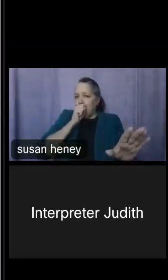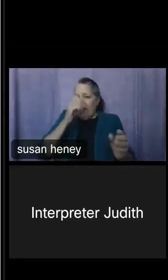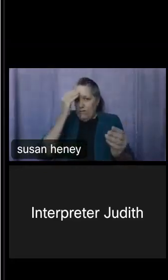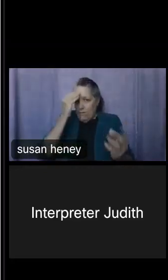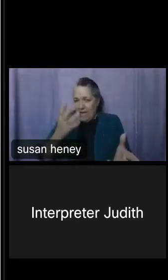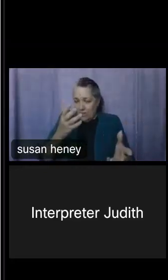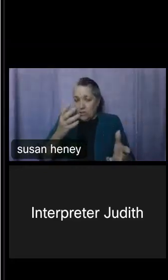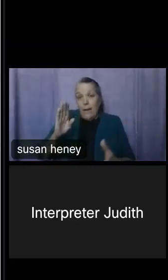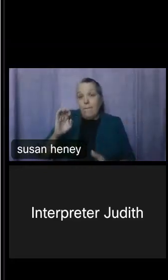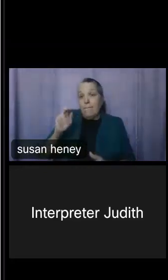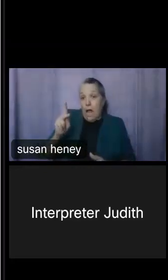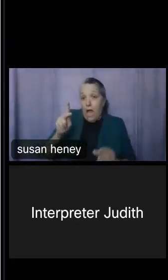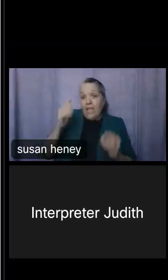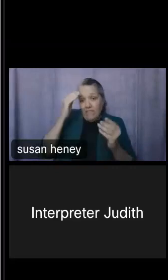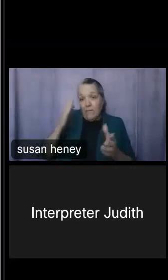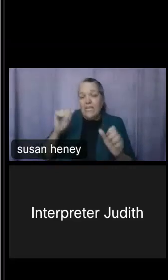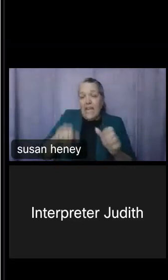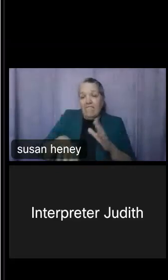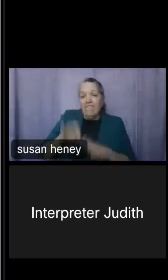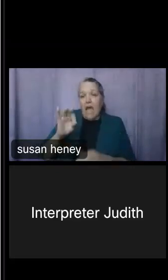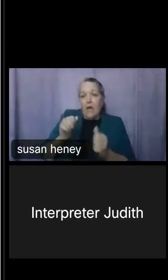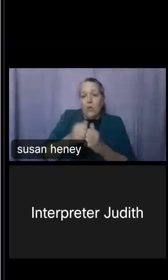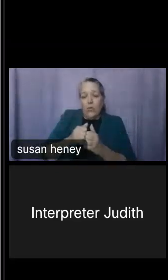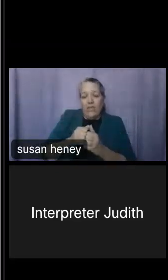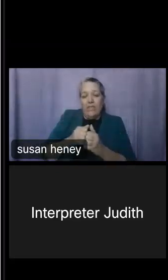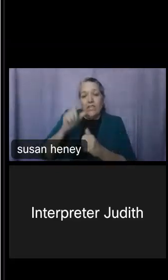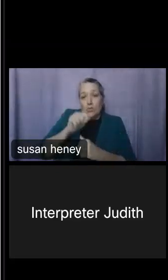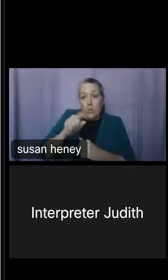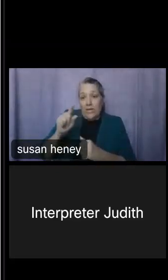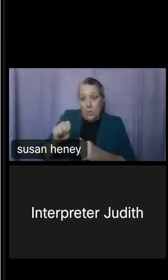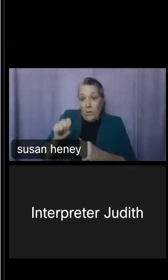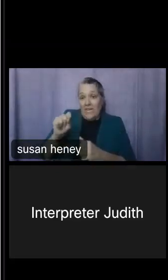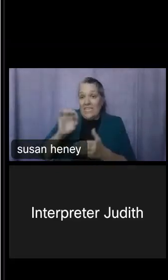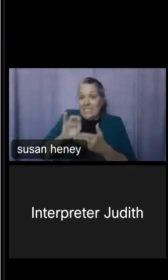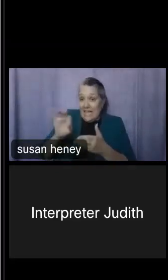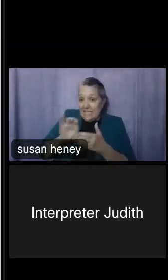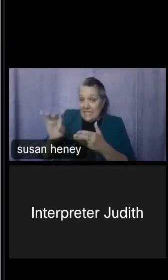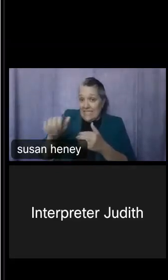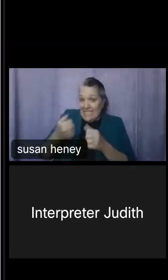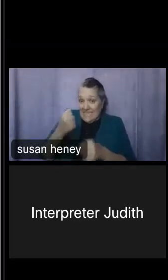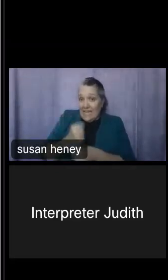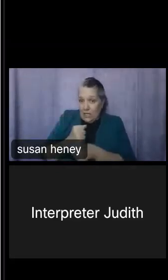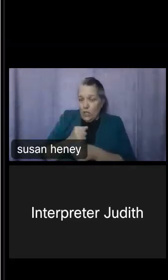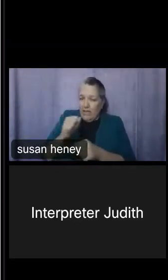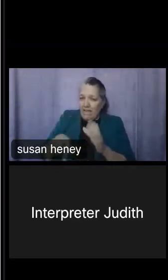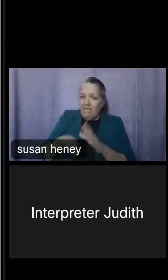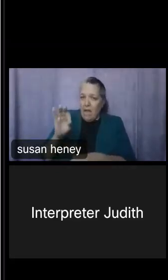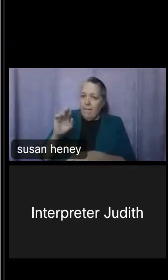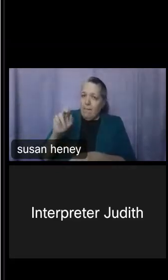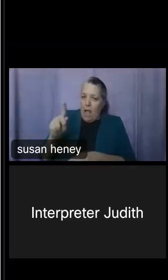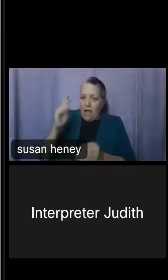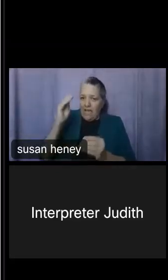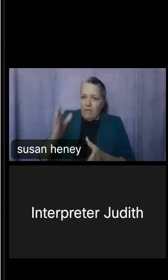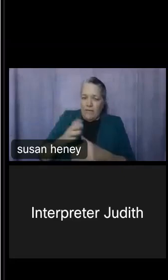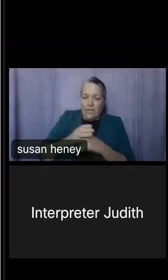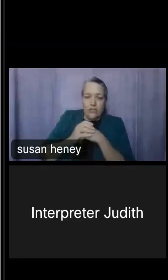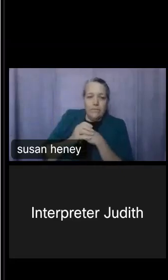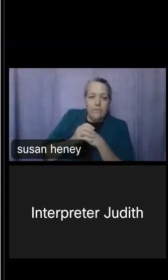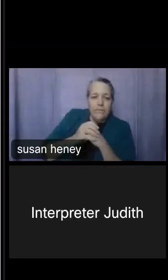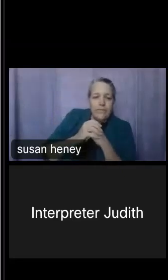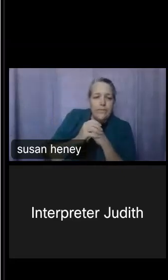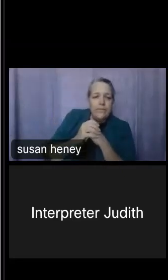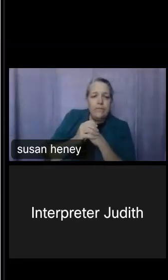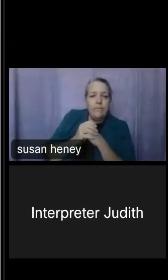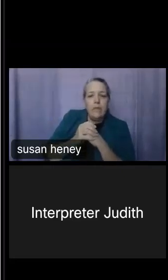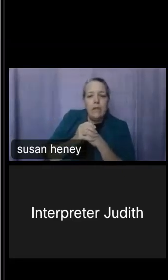release of the 2020 census data. I also want to give you a preview of what our disability